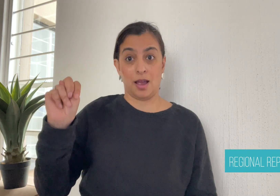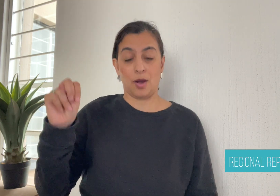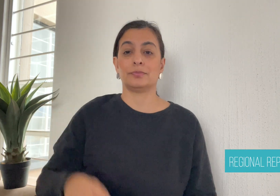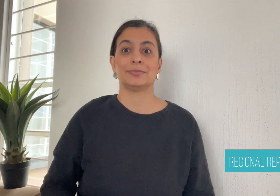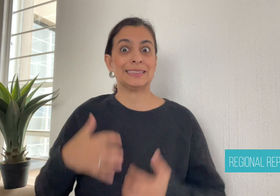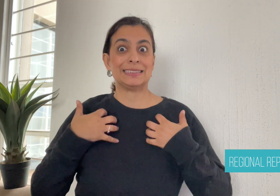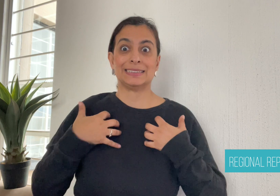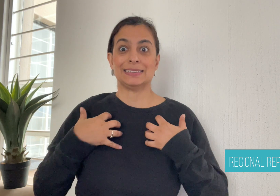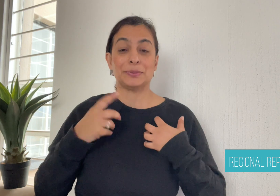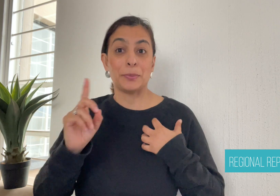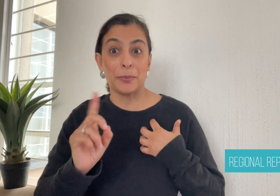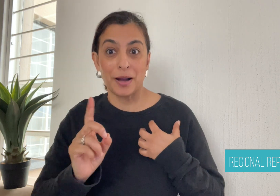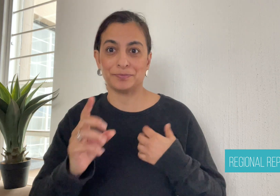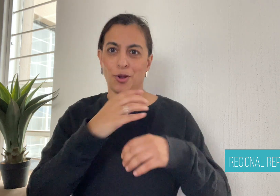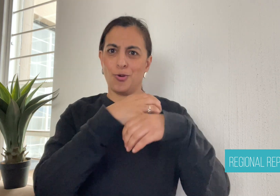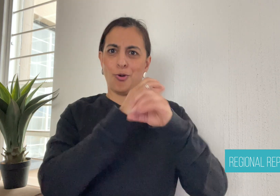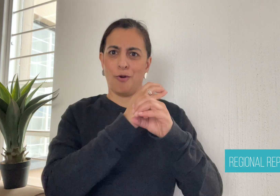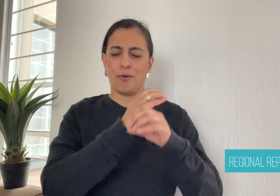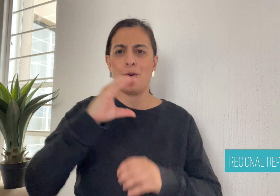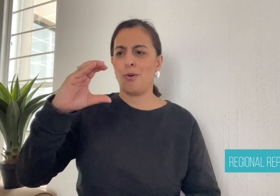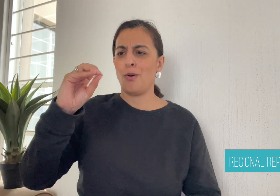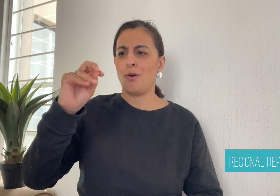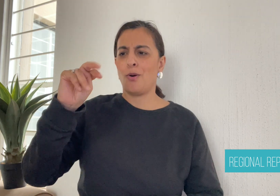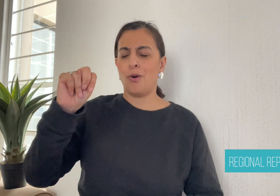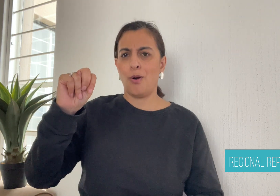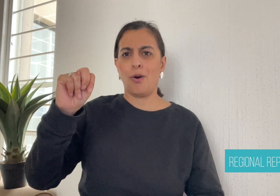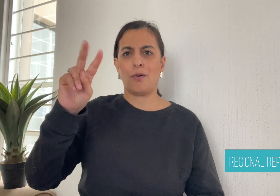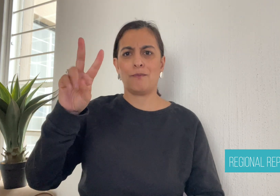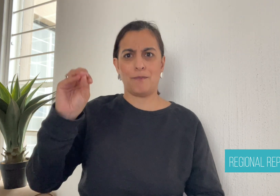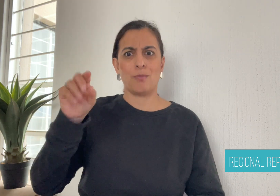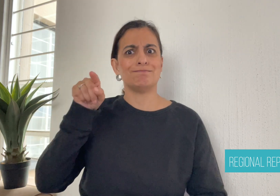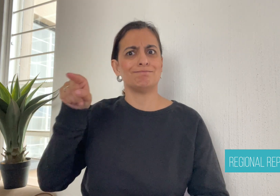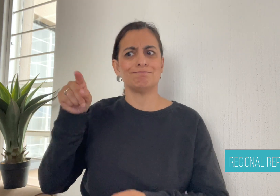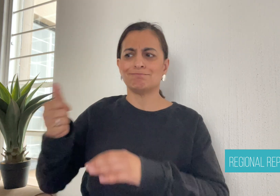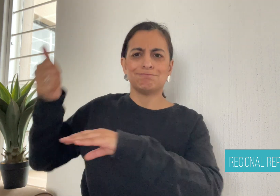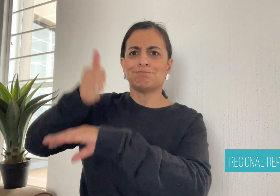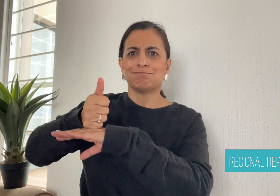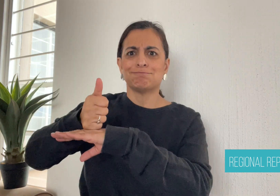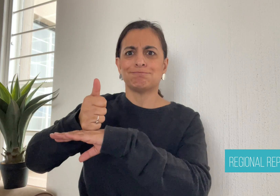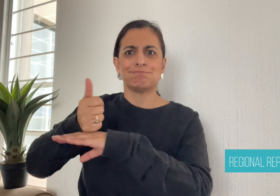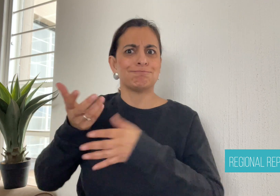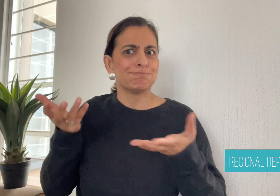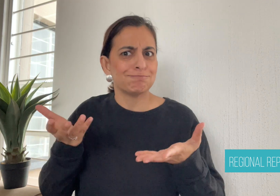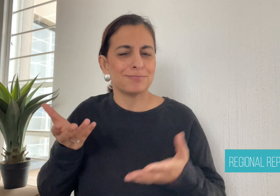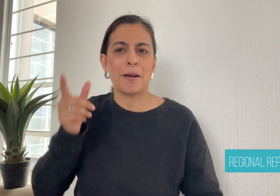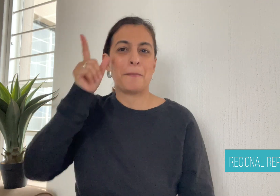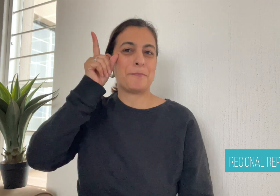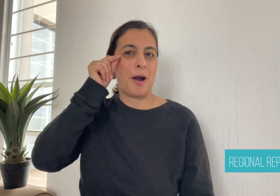the co-founder of Convo International, has expanded the business